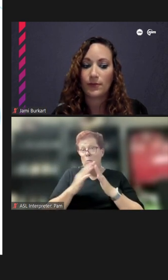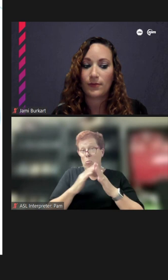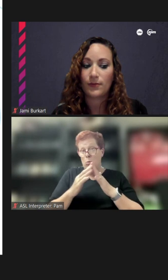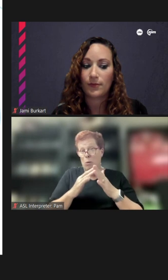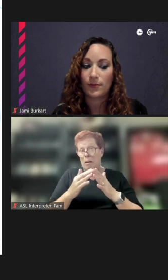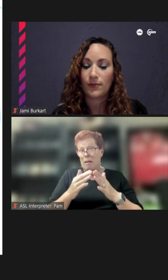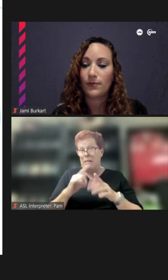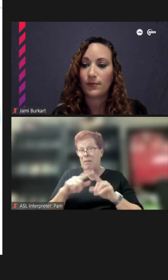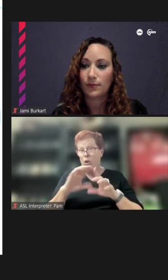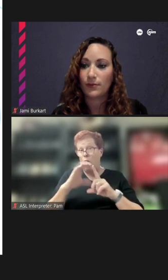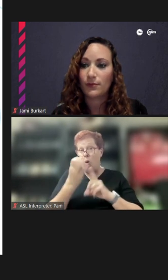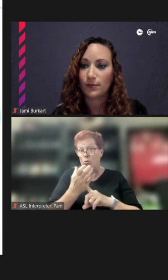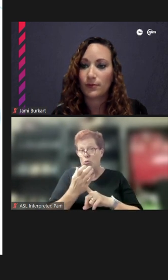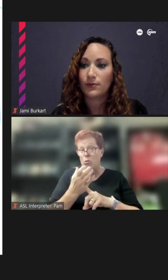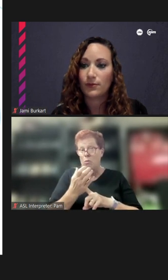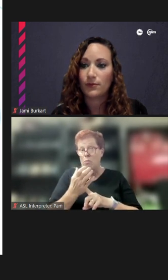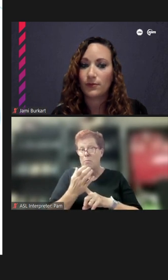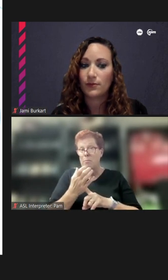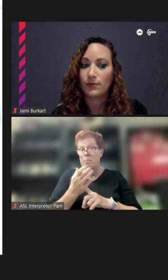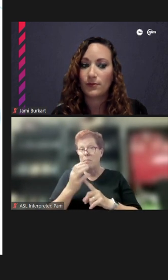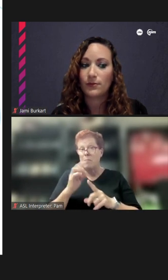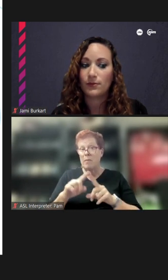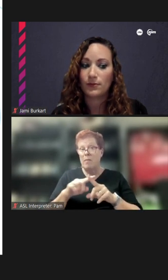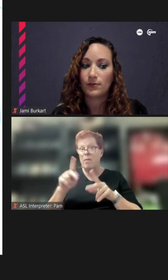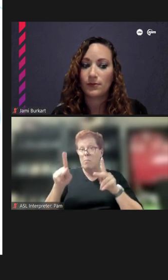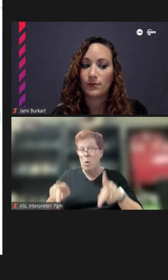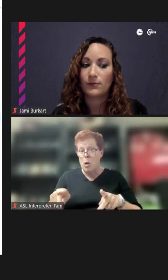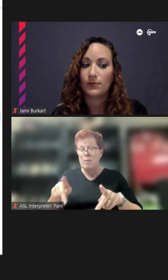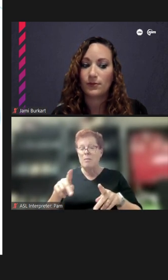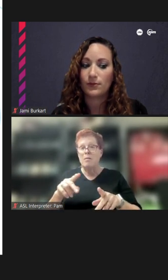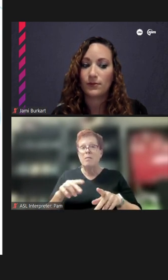cultures, different persons, different walks of life. The eb and flow...